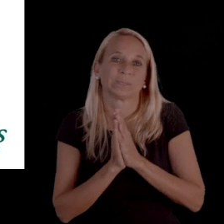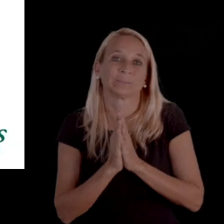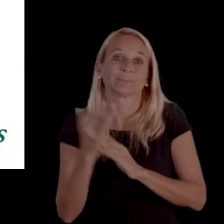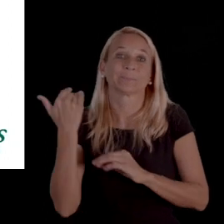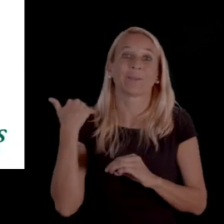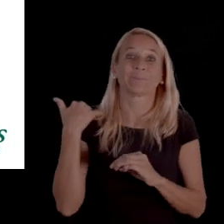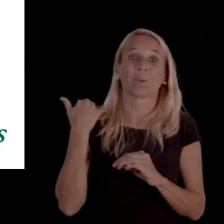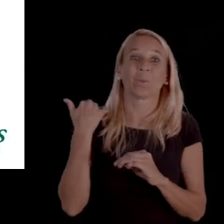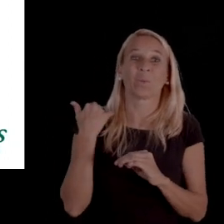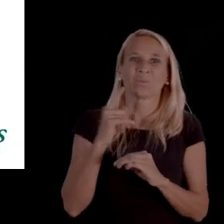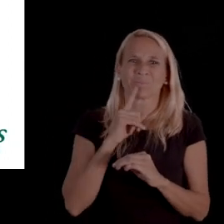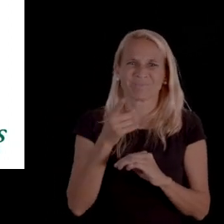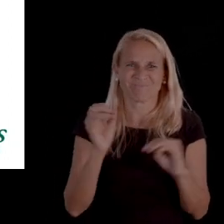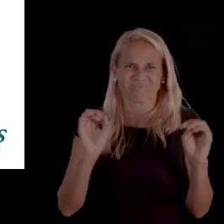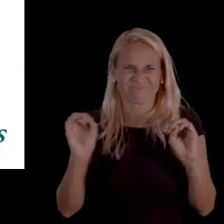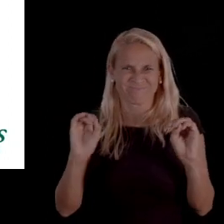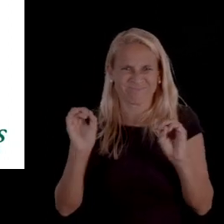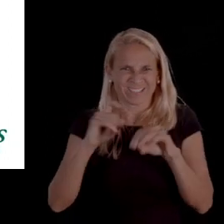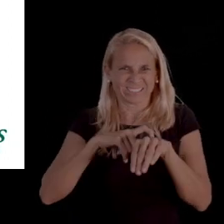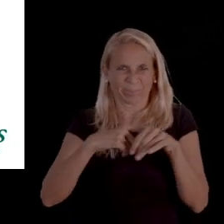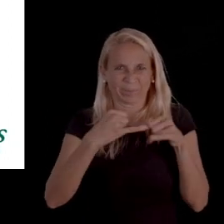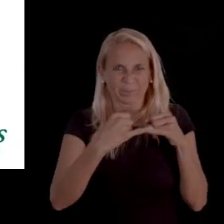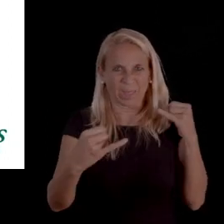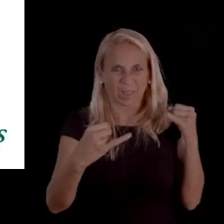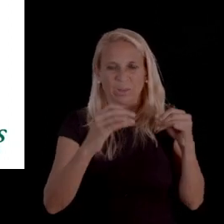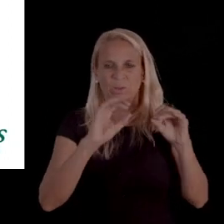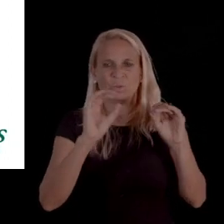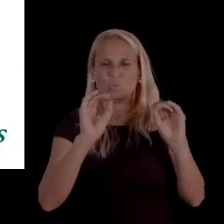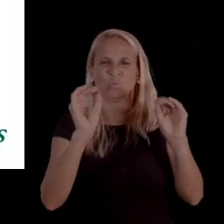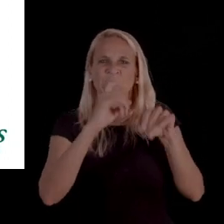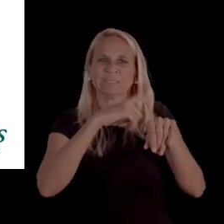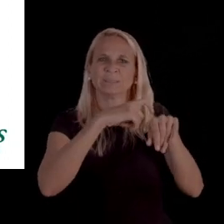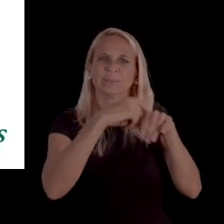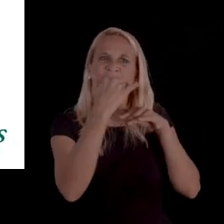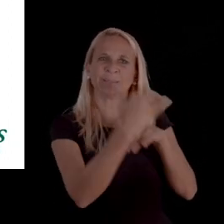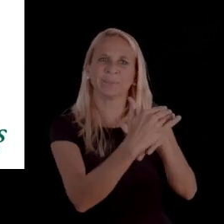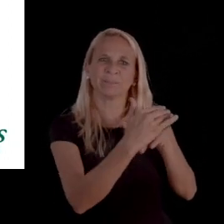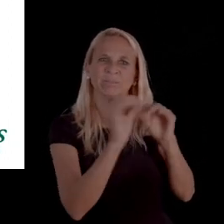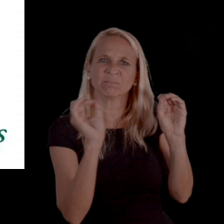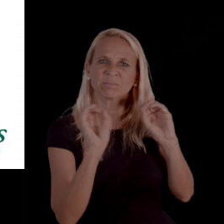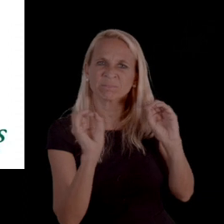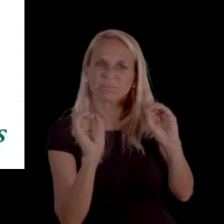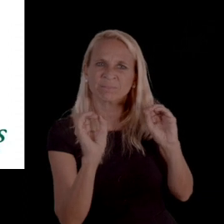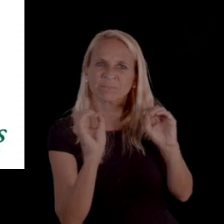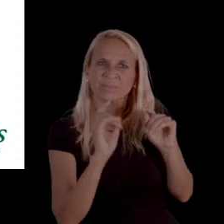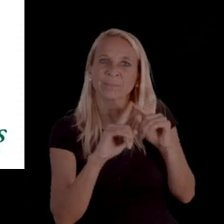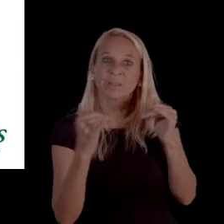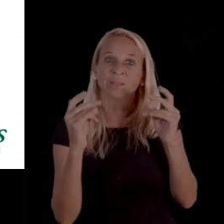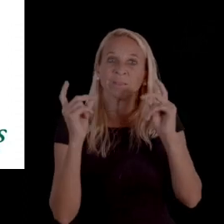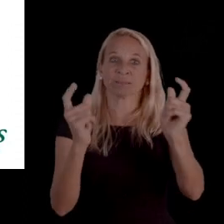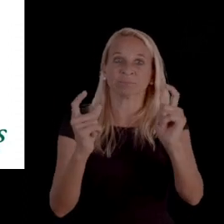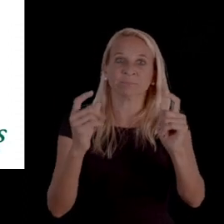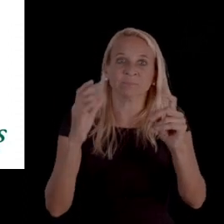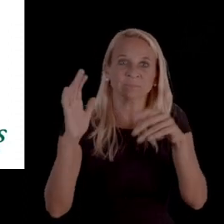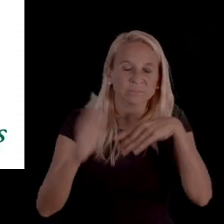Previously, it was that there wasn't necessarily a timeframe, there was not a time limit, just said promptly and expeditiously,